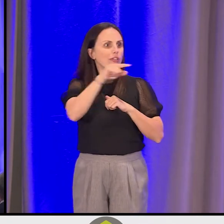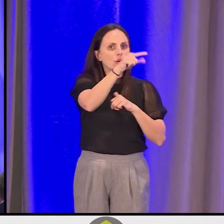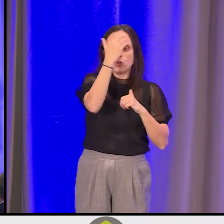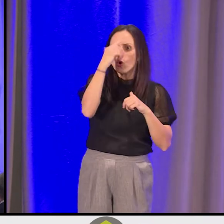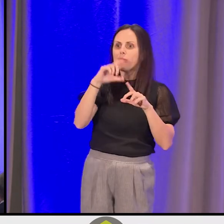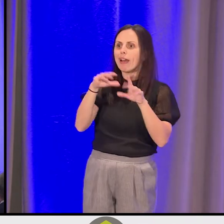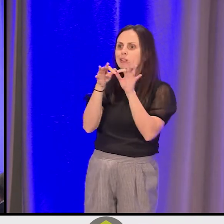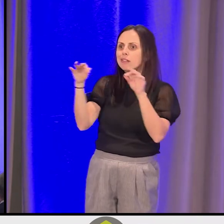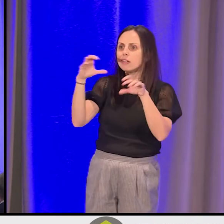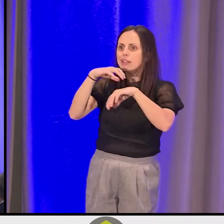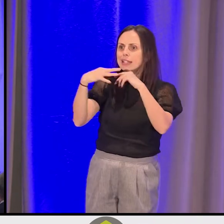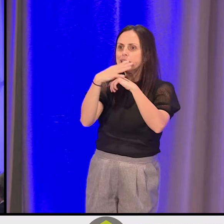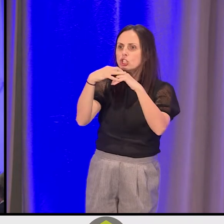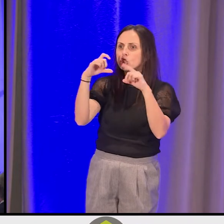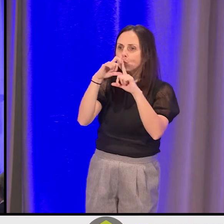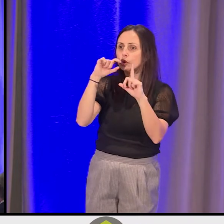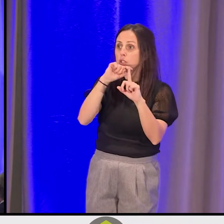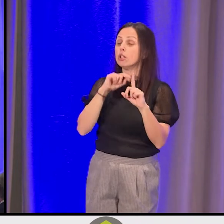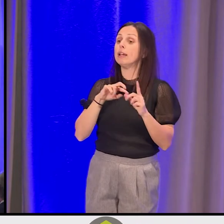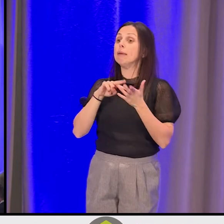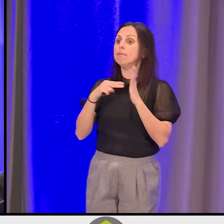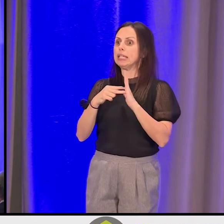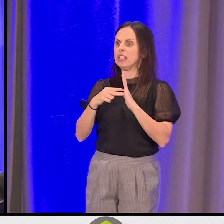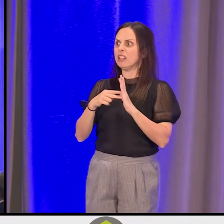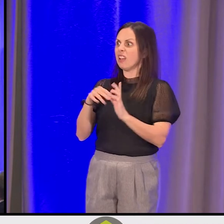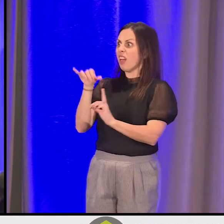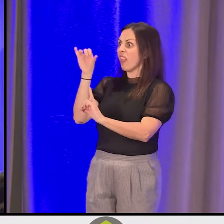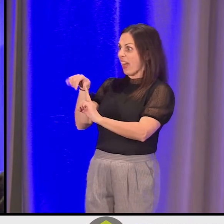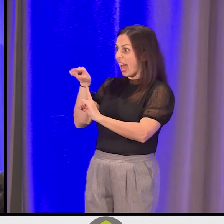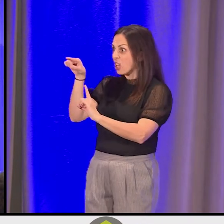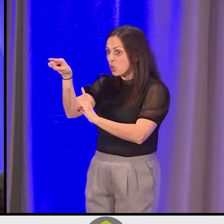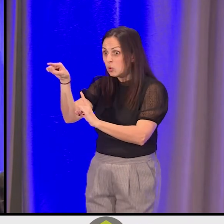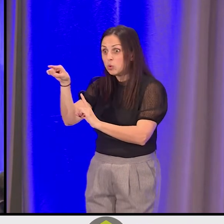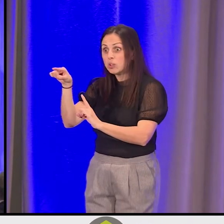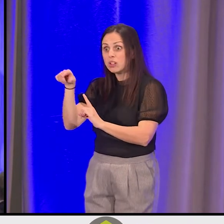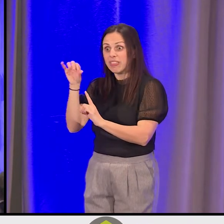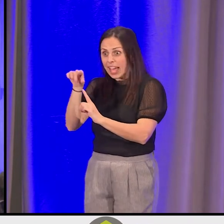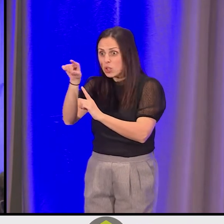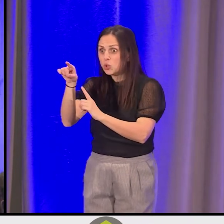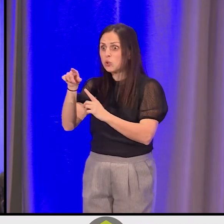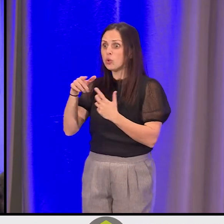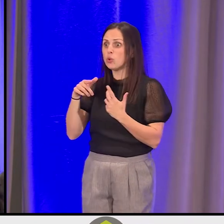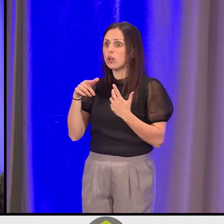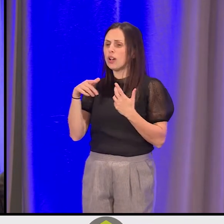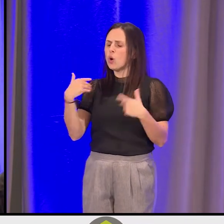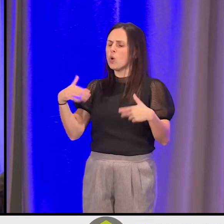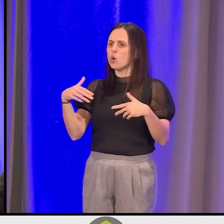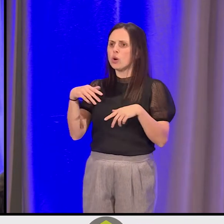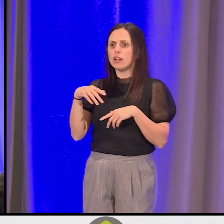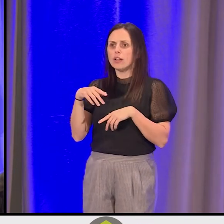Dana will know this. [suw̓aaqk] Is that you, Christine? Is that you, Christine? [suw̓aaqk], Anton?